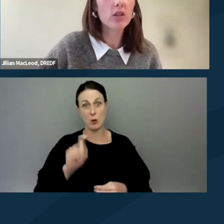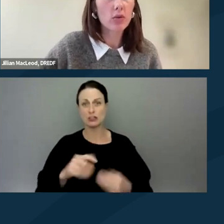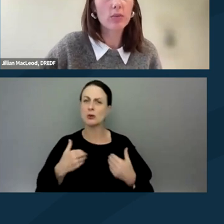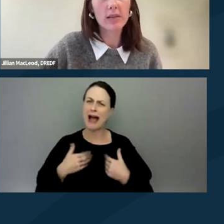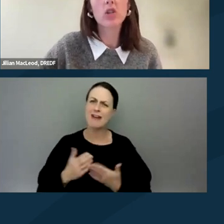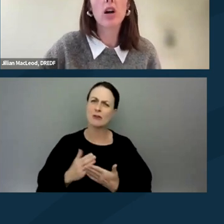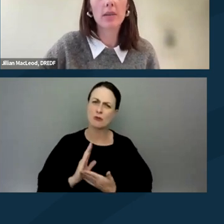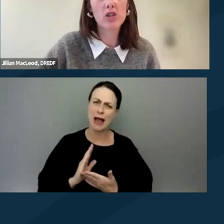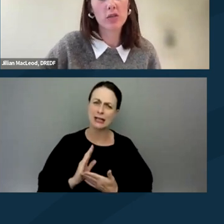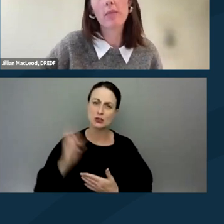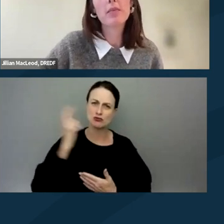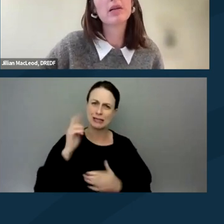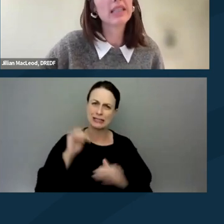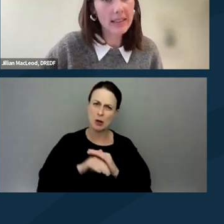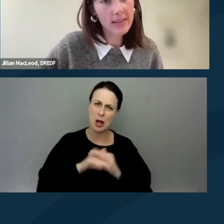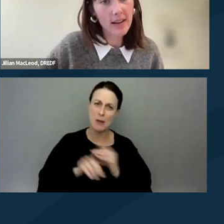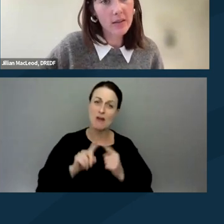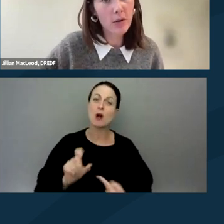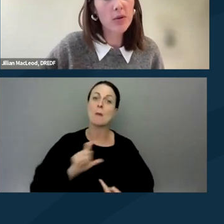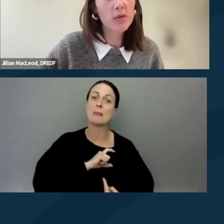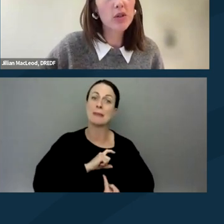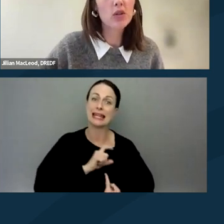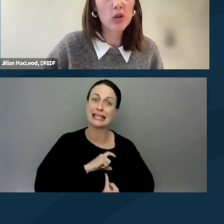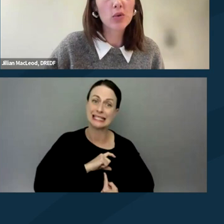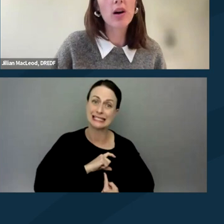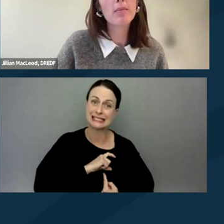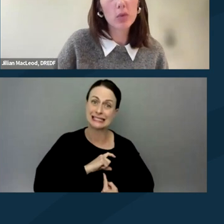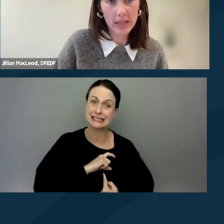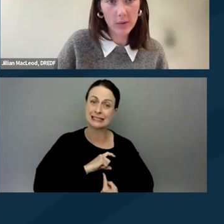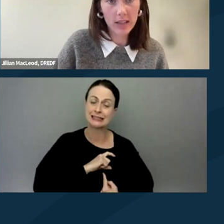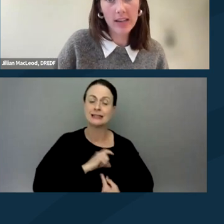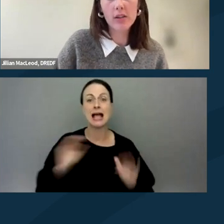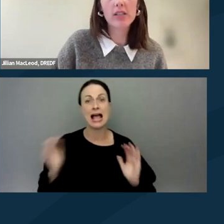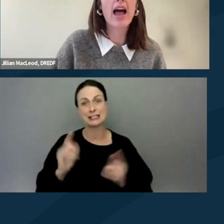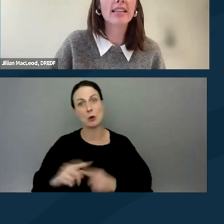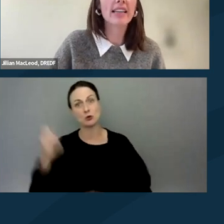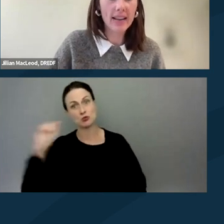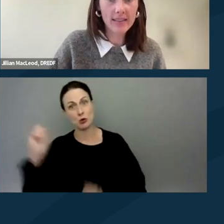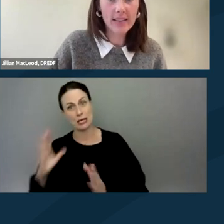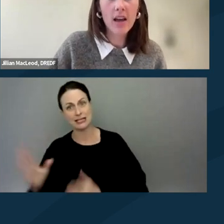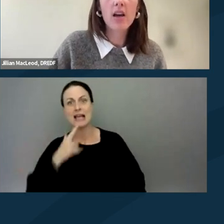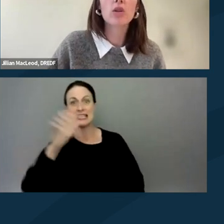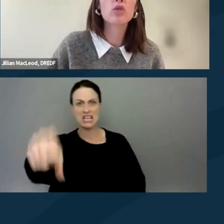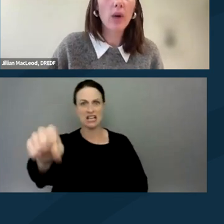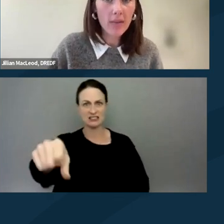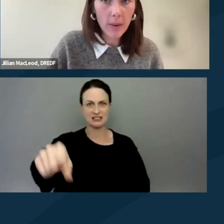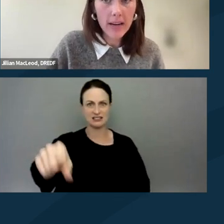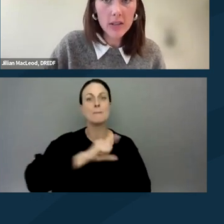to reasonable accommodations from the police as opposed to protest organizers? And yes, you do have a right